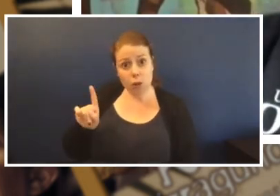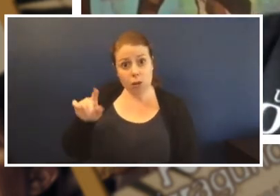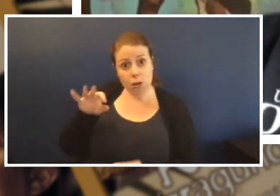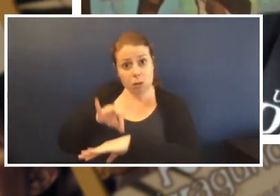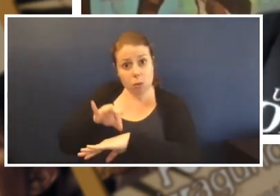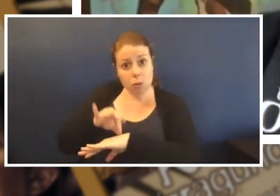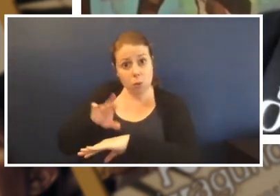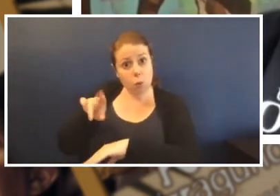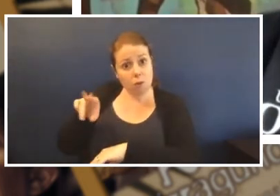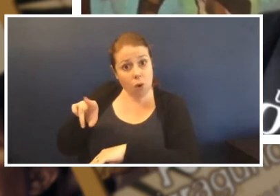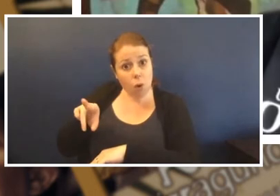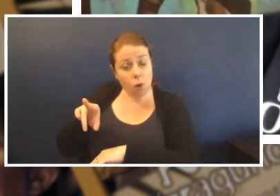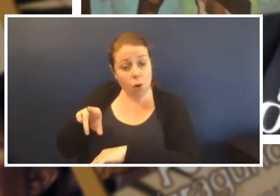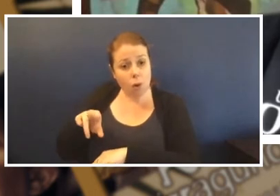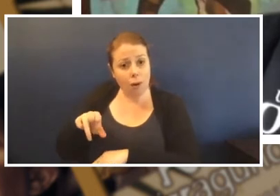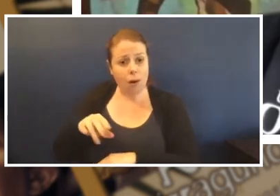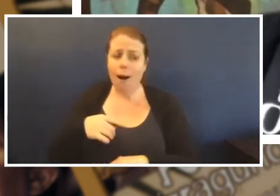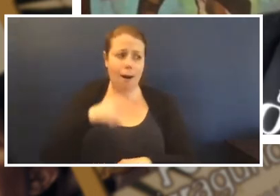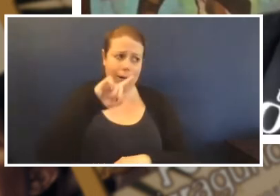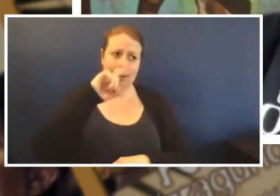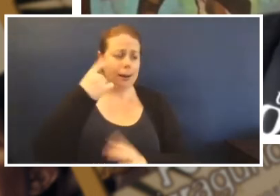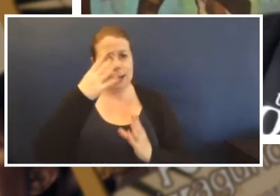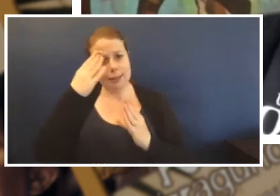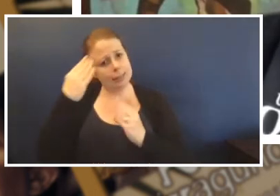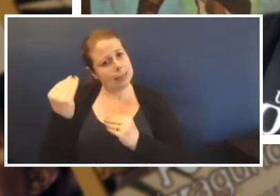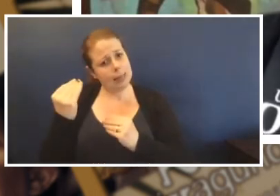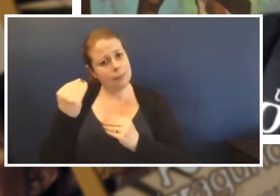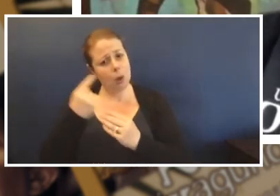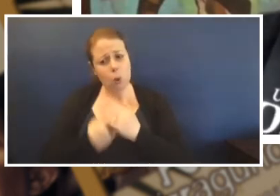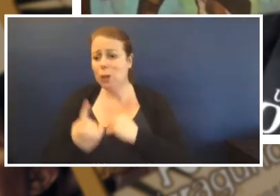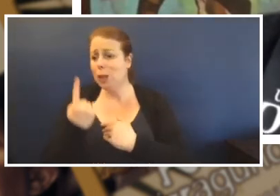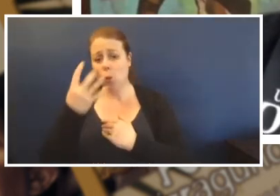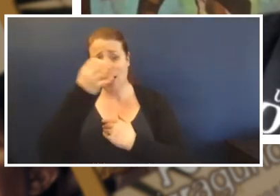she said, 'Well, I can't sleep I can only sleep for an hour and then I wake up and I haven't been to